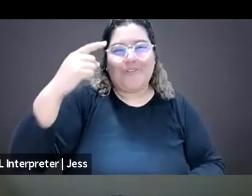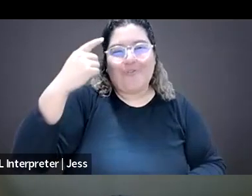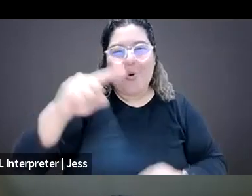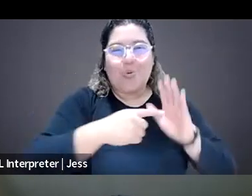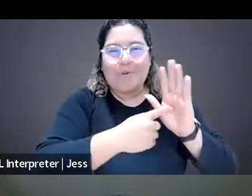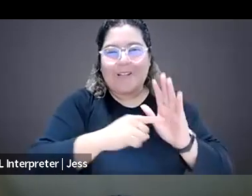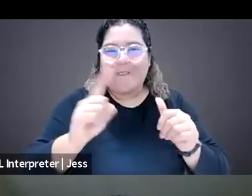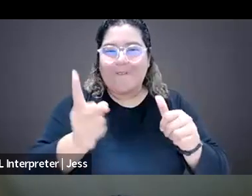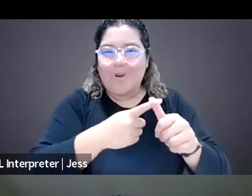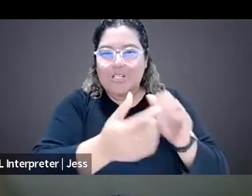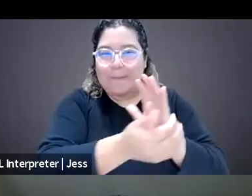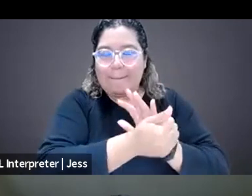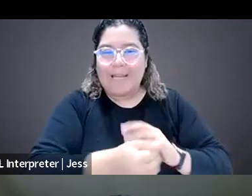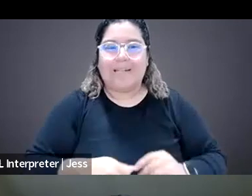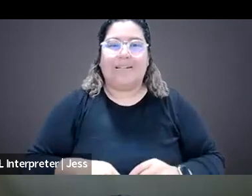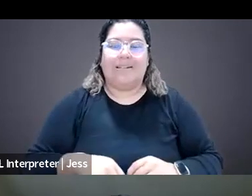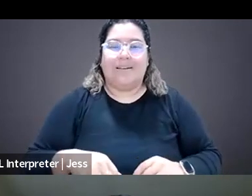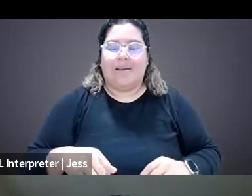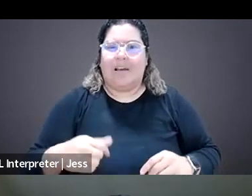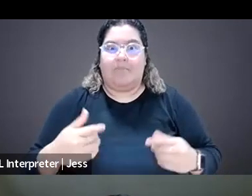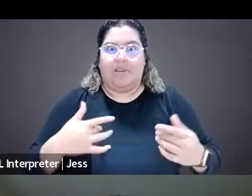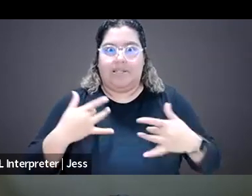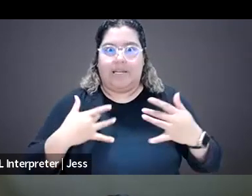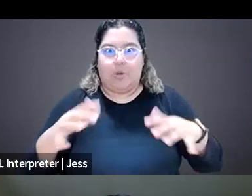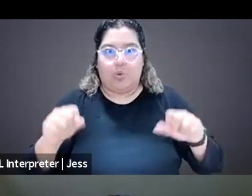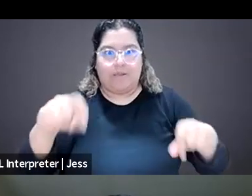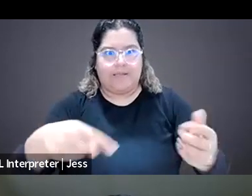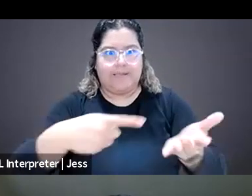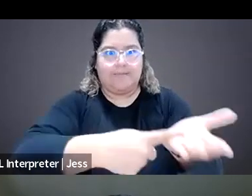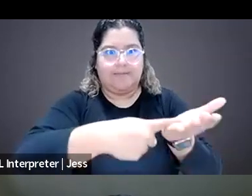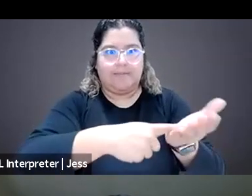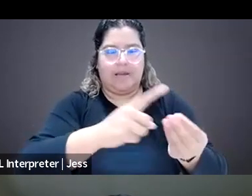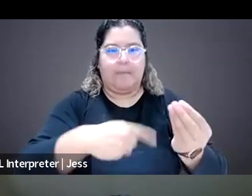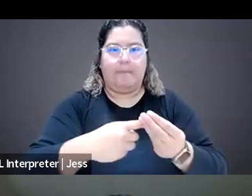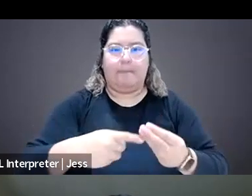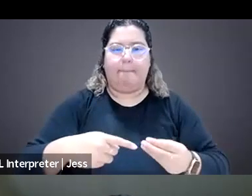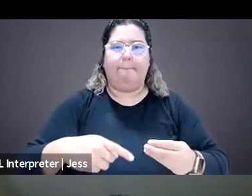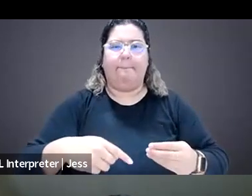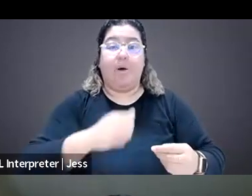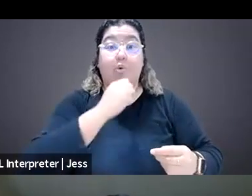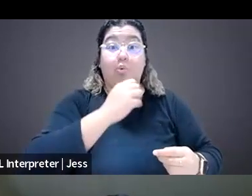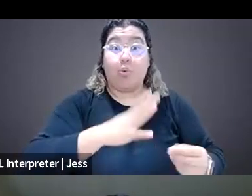Really excited to be hosting this conversation on sort of harassment of women journalists and sort of its effects